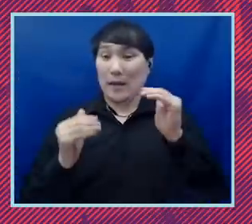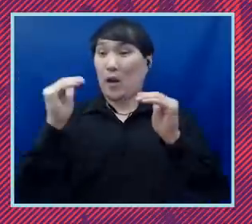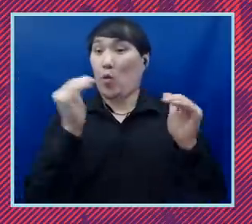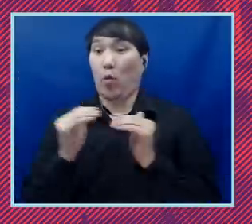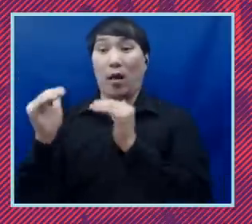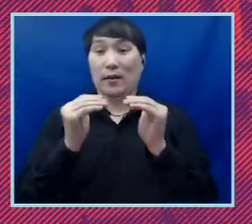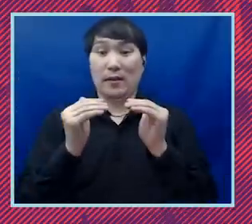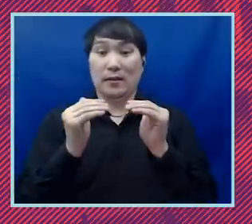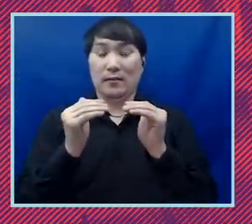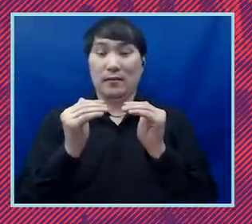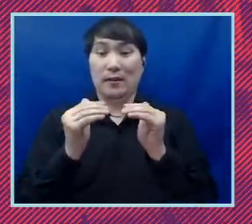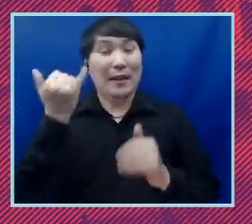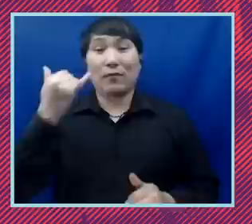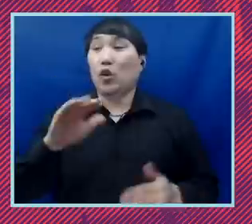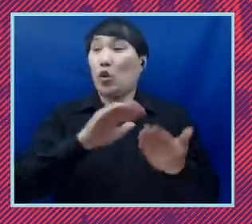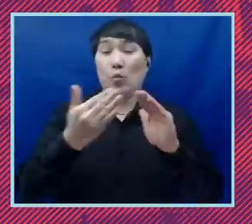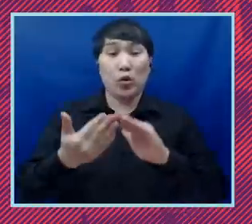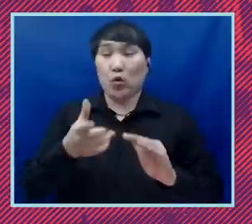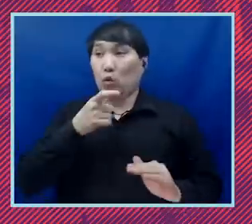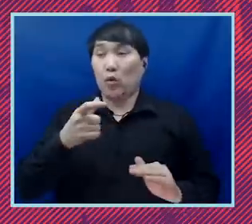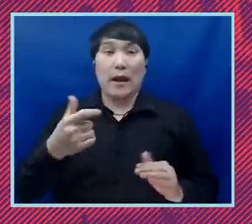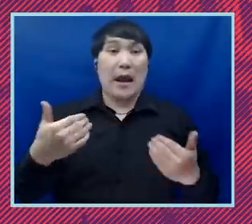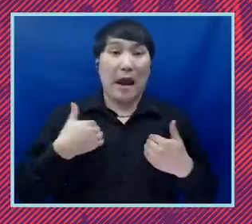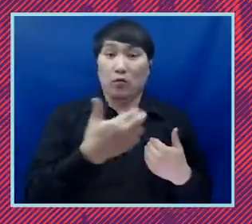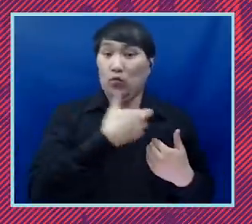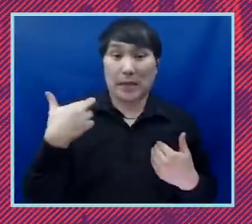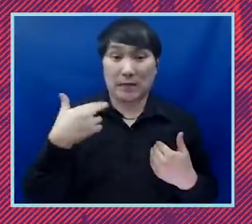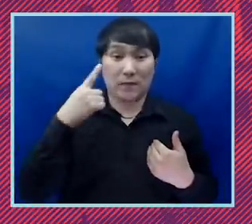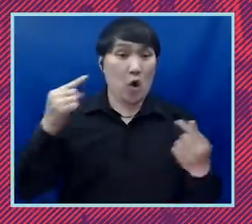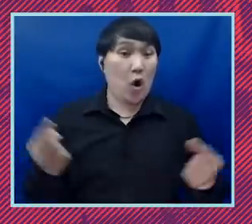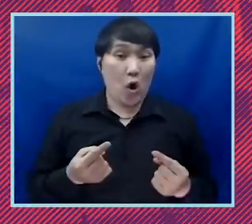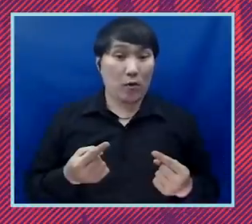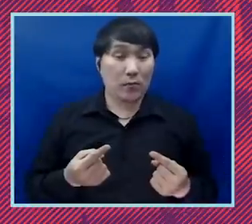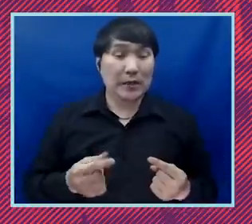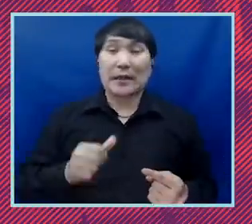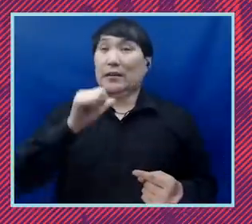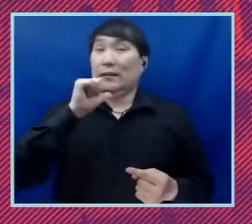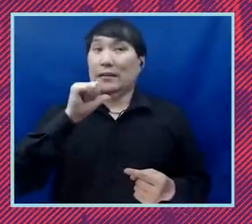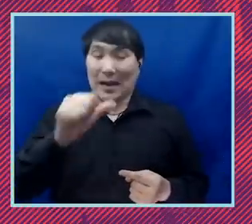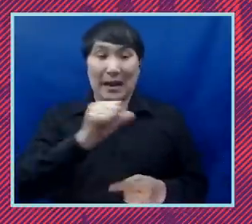individuals and communities who are most at risk of harm are central to designing and implementing